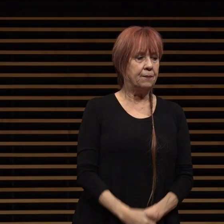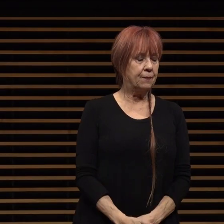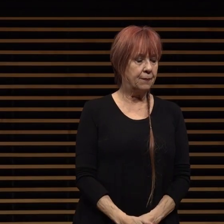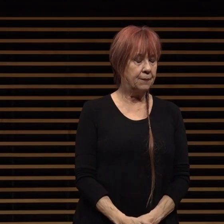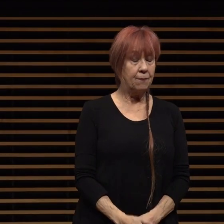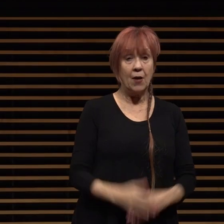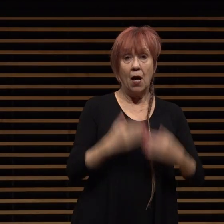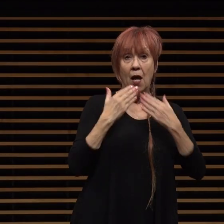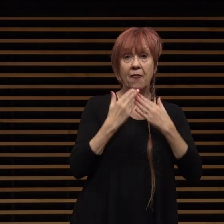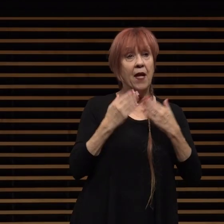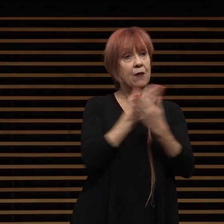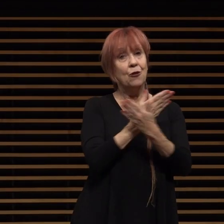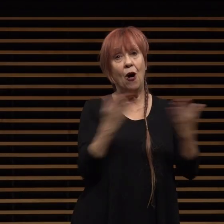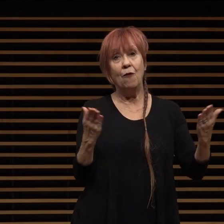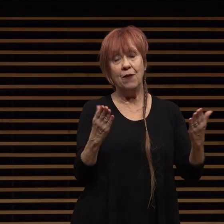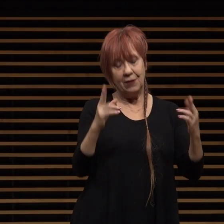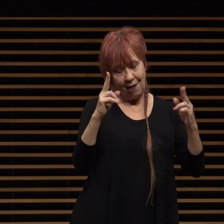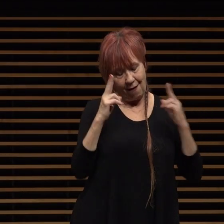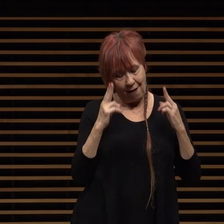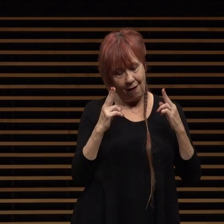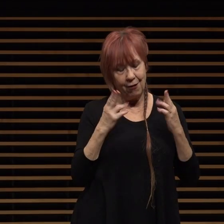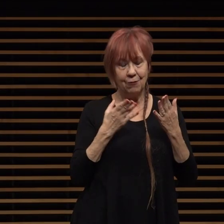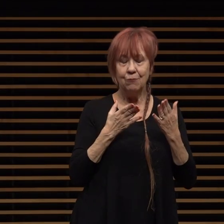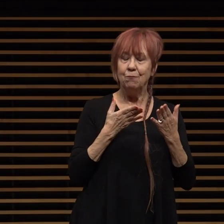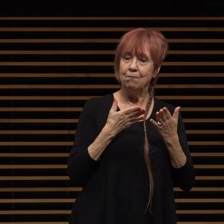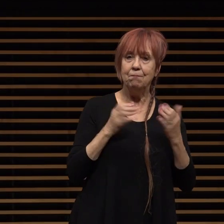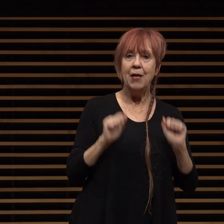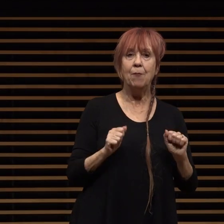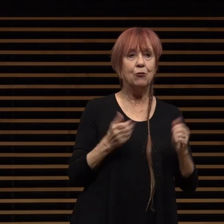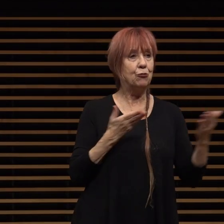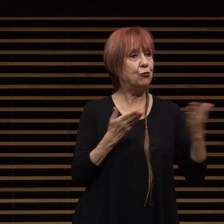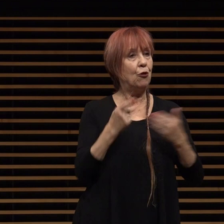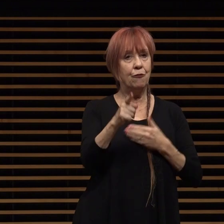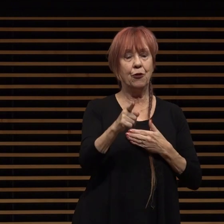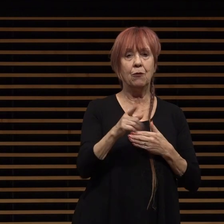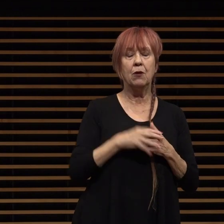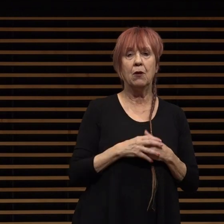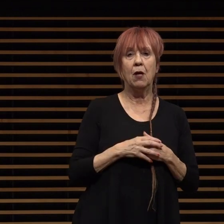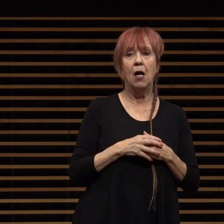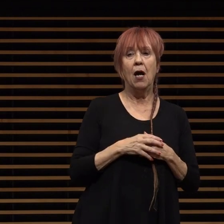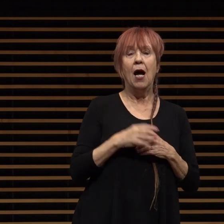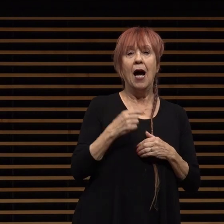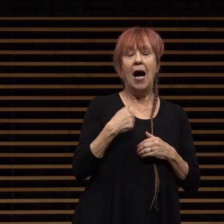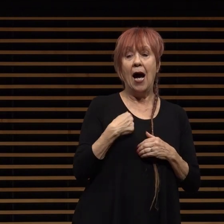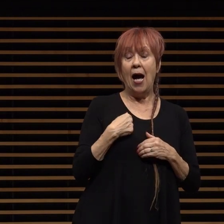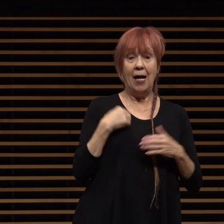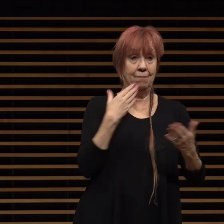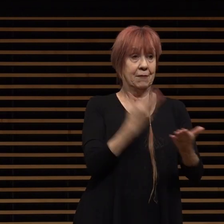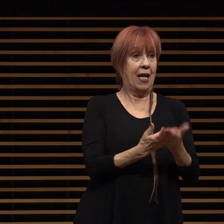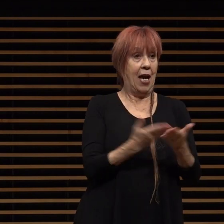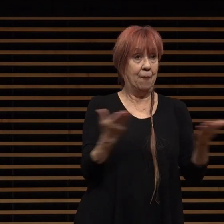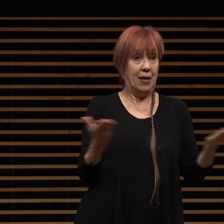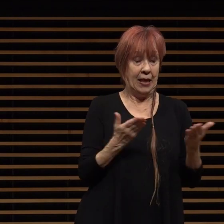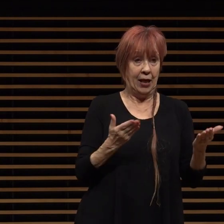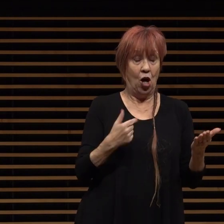thank you to all of you for the honor and privilege of serving as your mayor as someone who arrived in this city as a